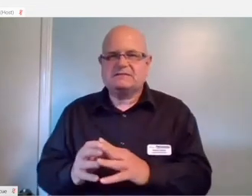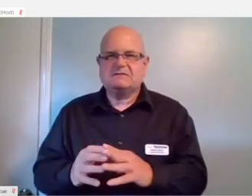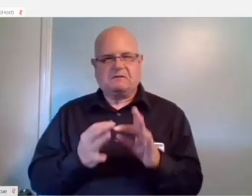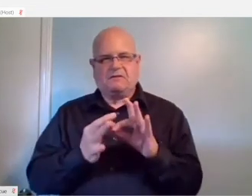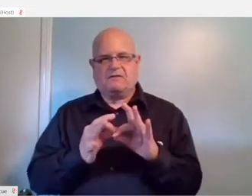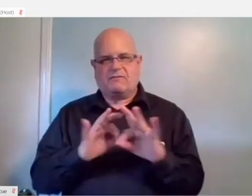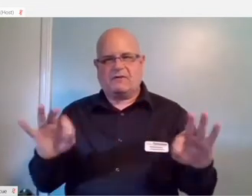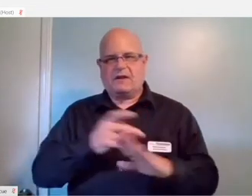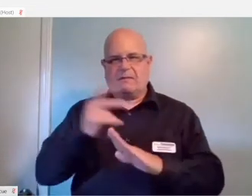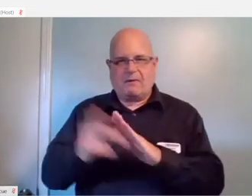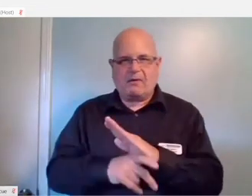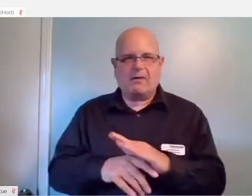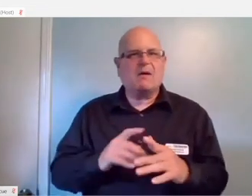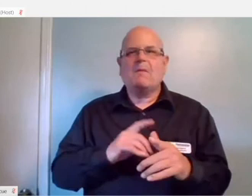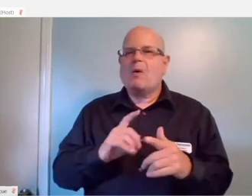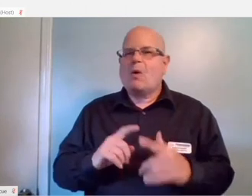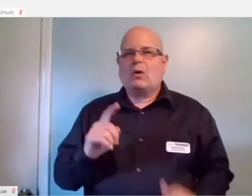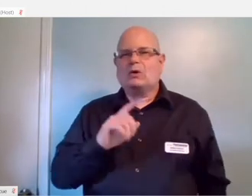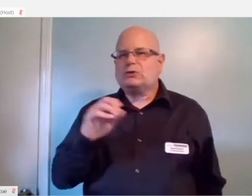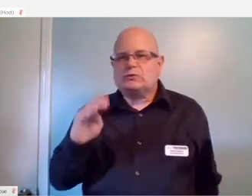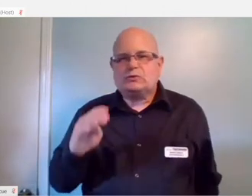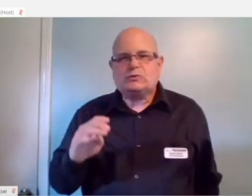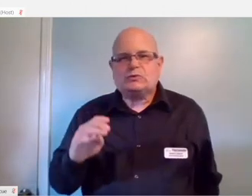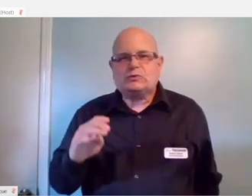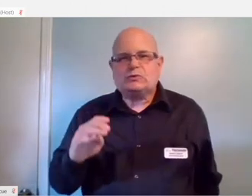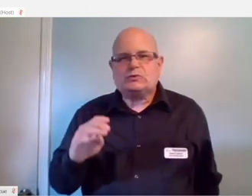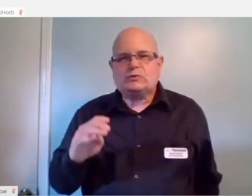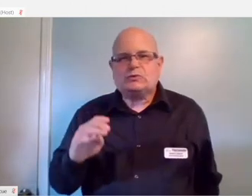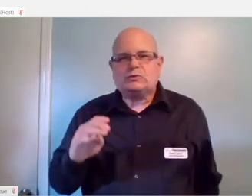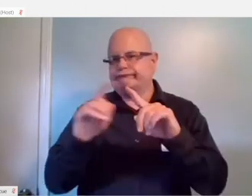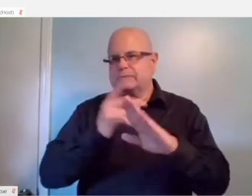Zoom or whatever other voice video chat program.